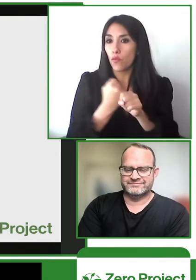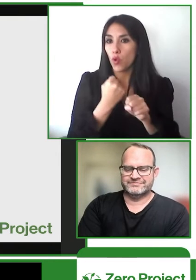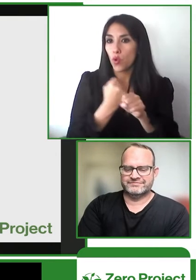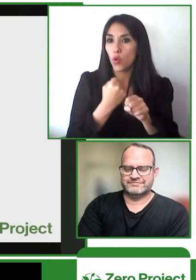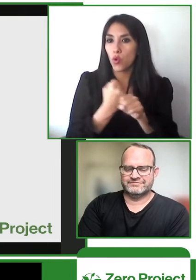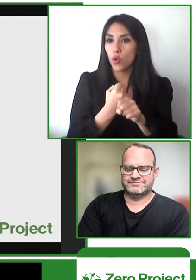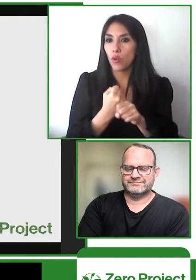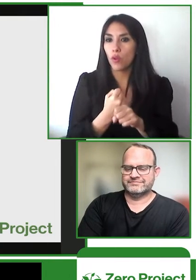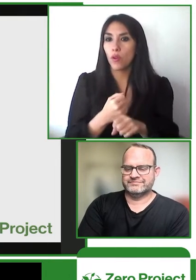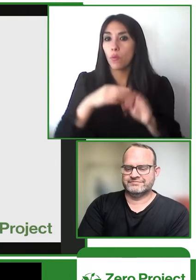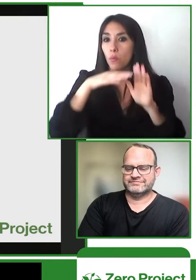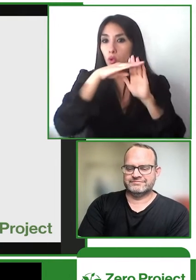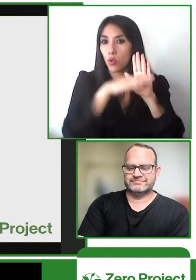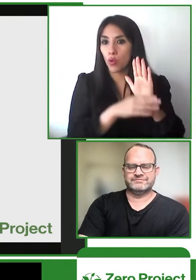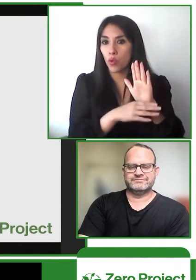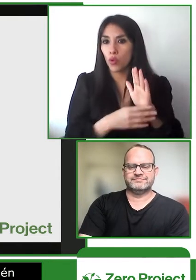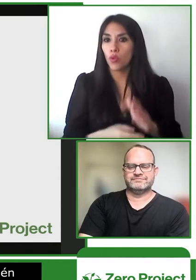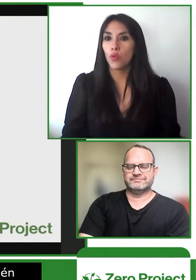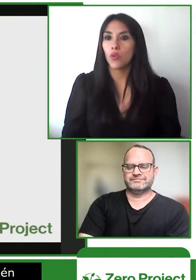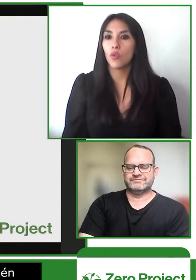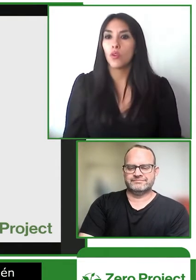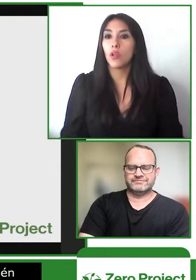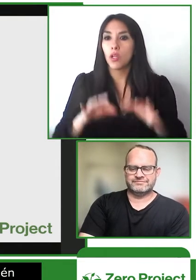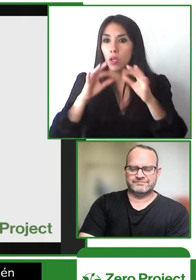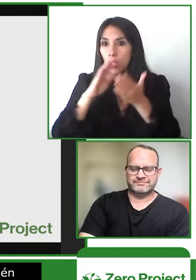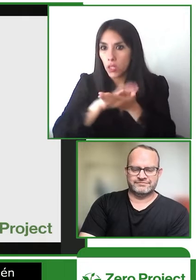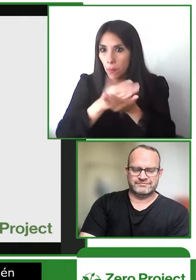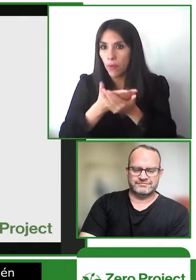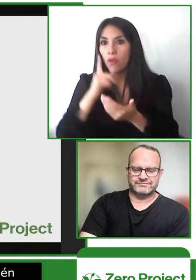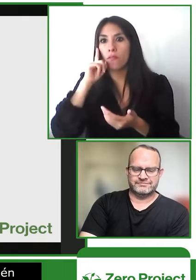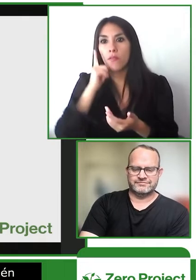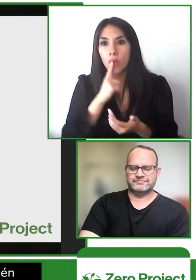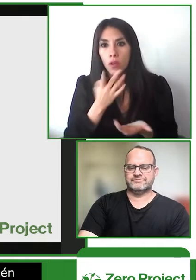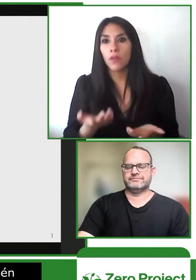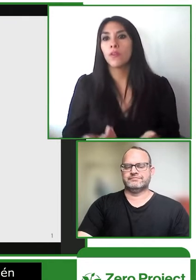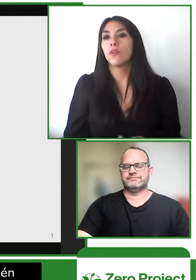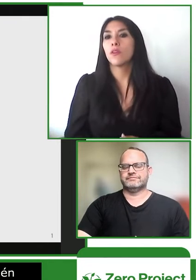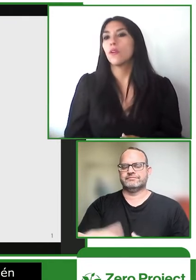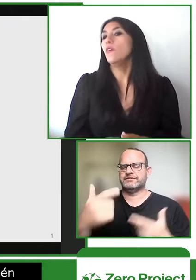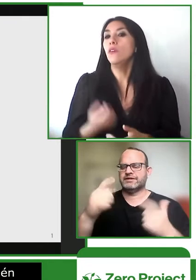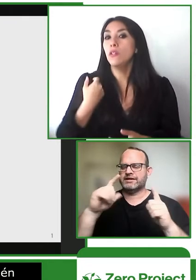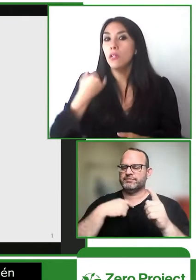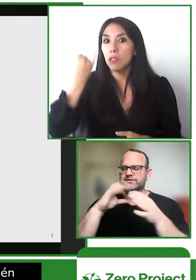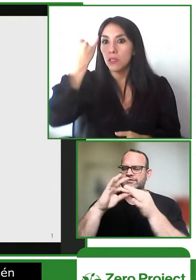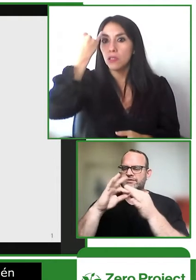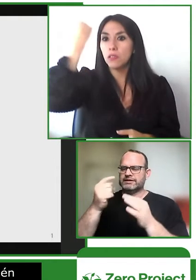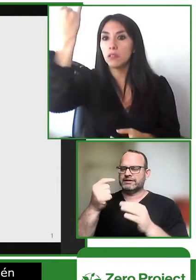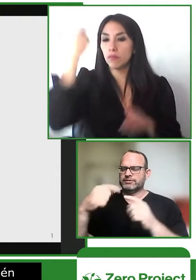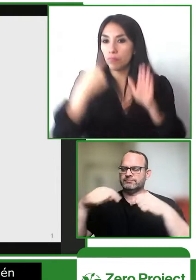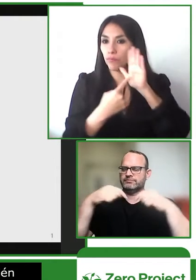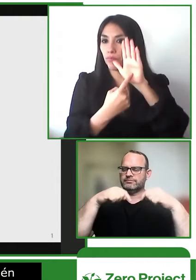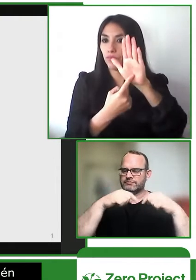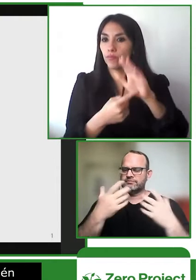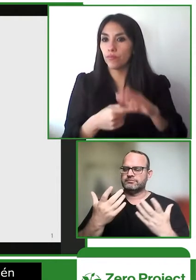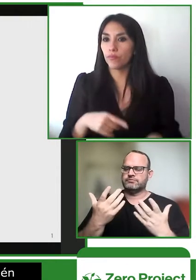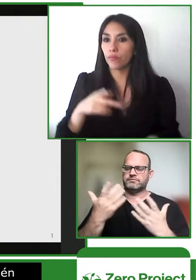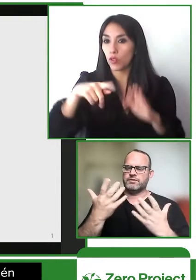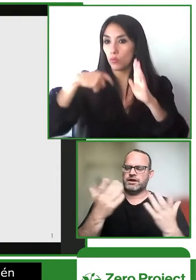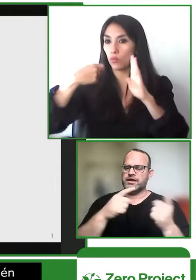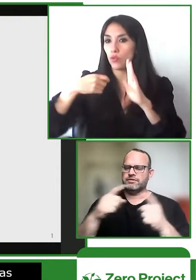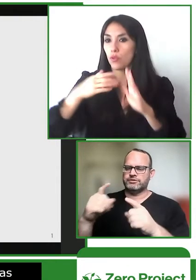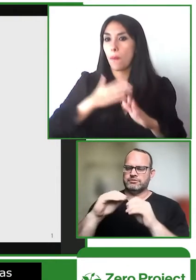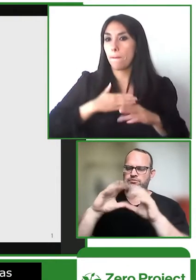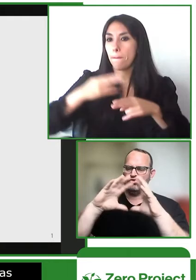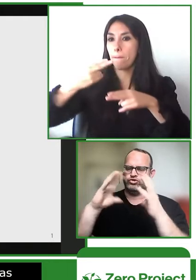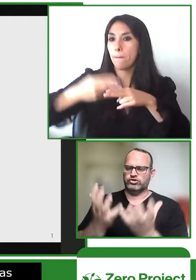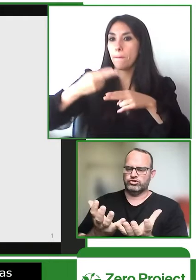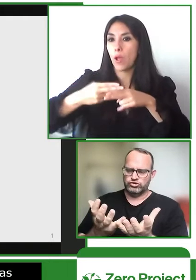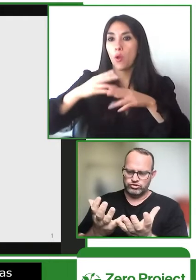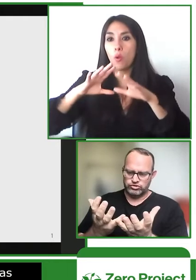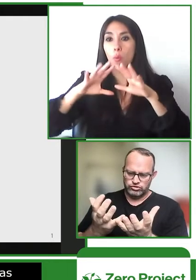world around you or way